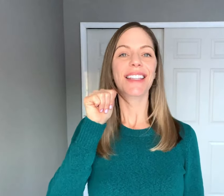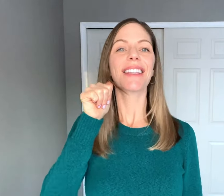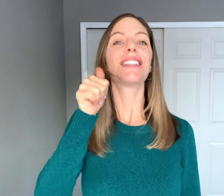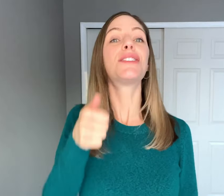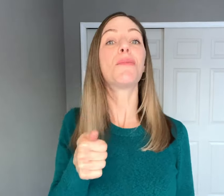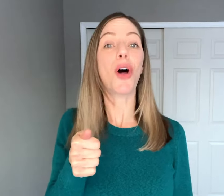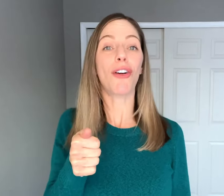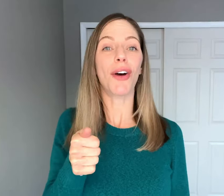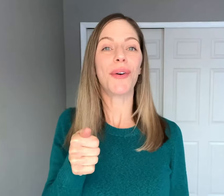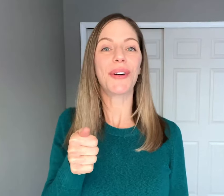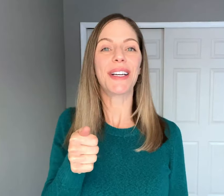"Tomorrow"